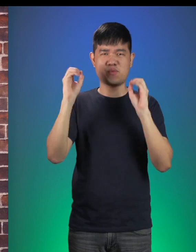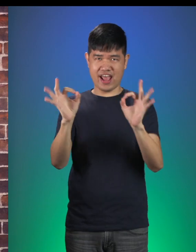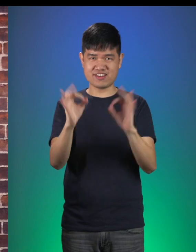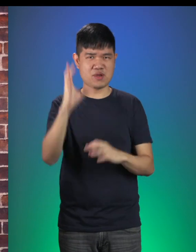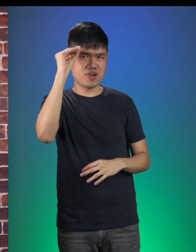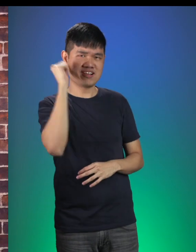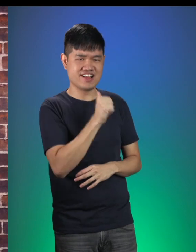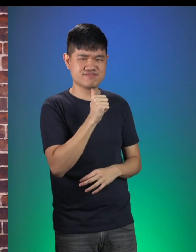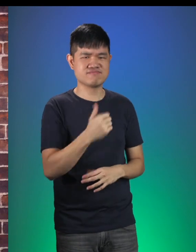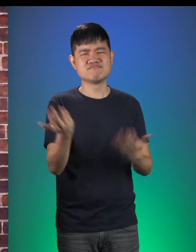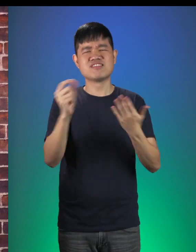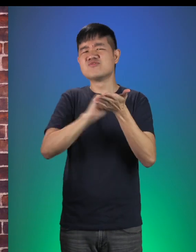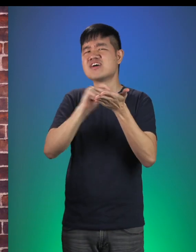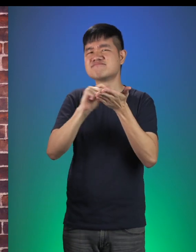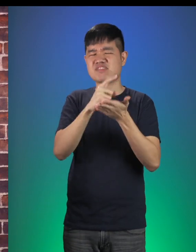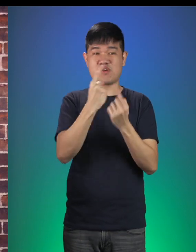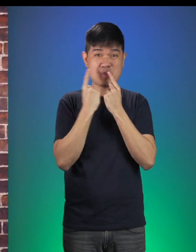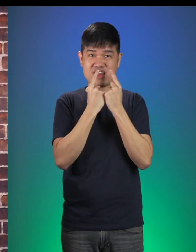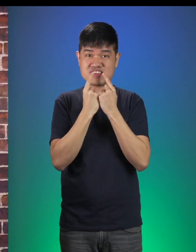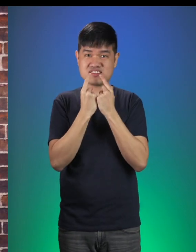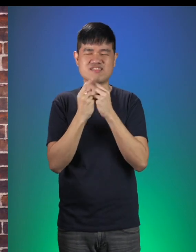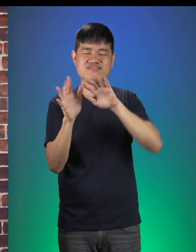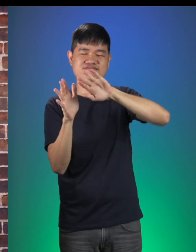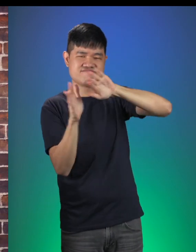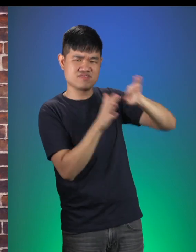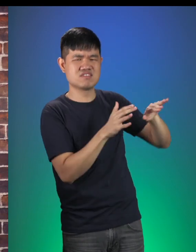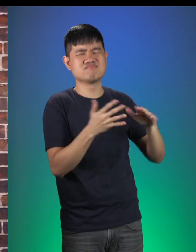What shall we write in this card other than just Happy Birthday?